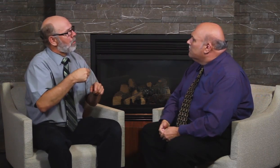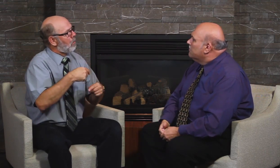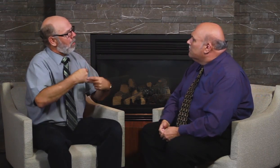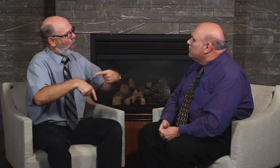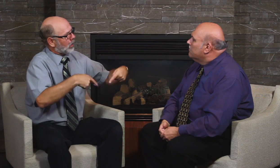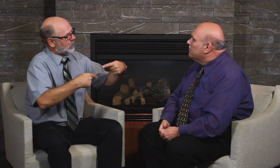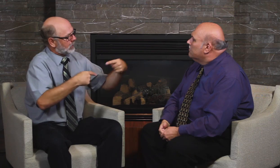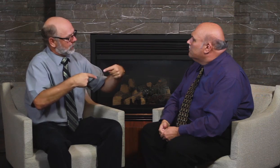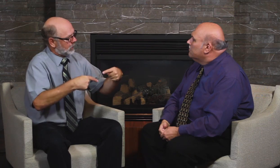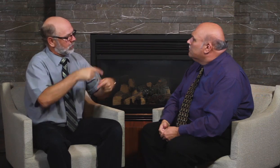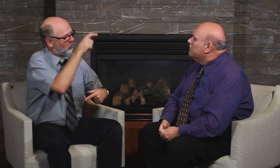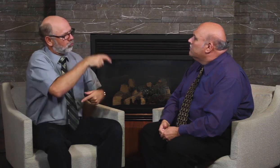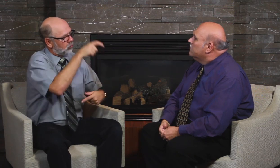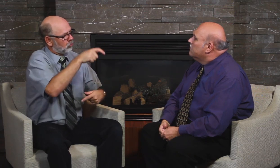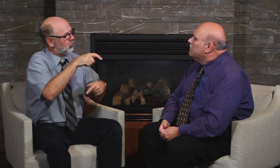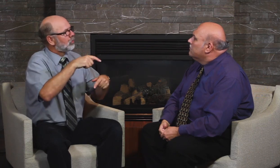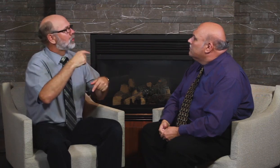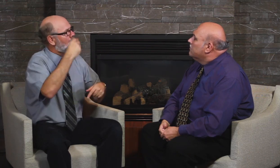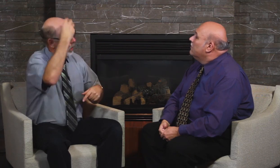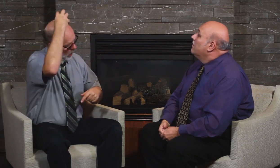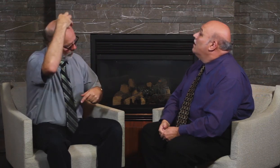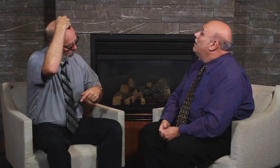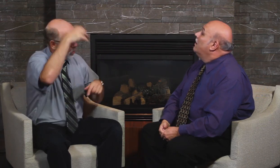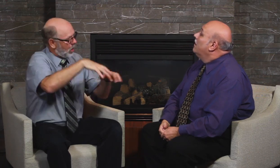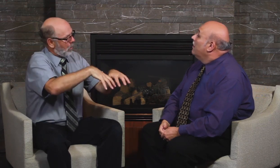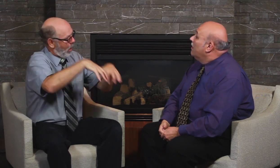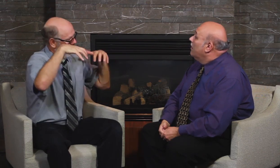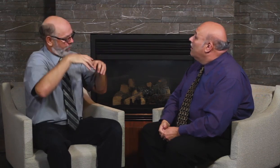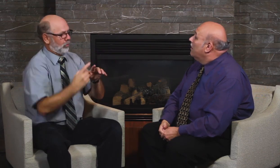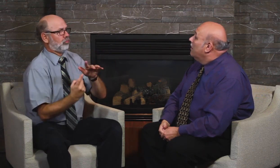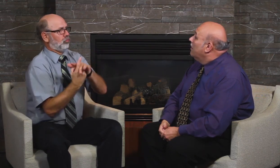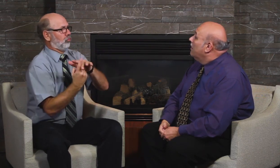ten Deaf politicians all over the world? I